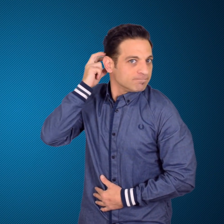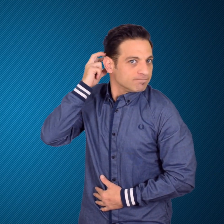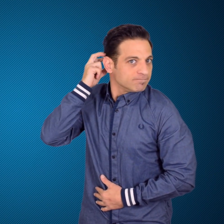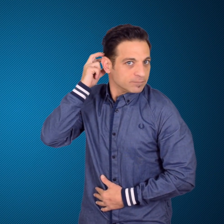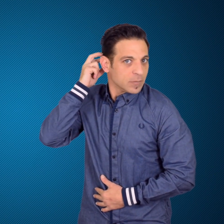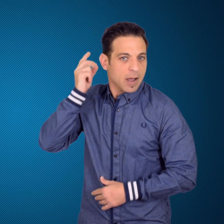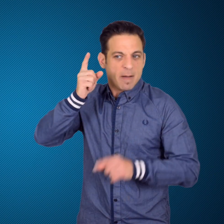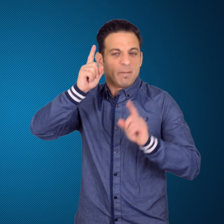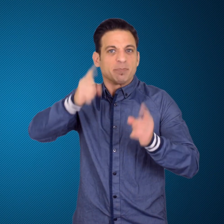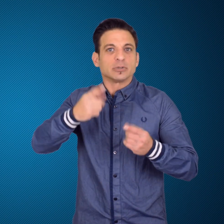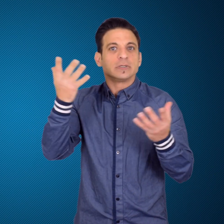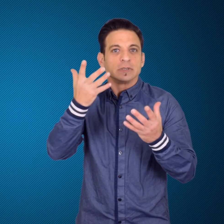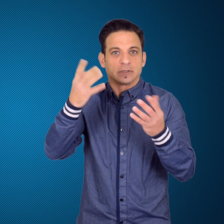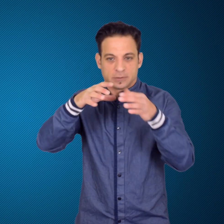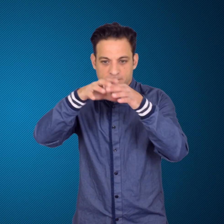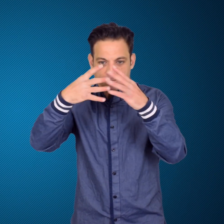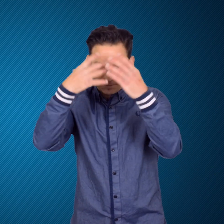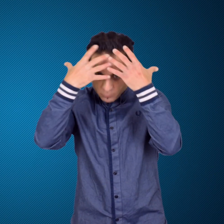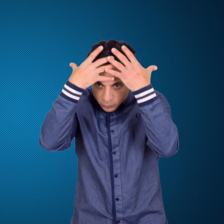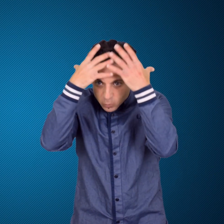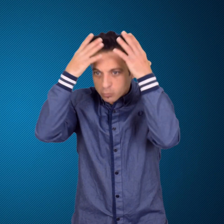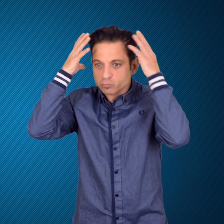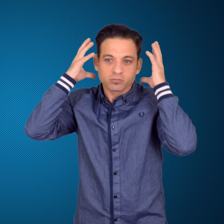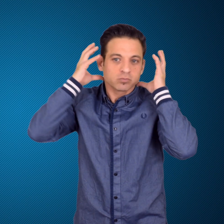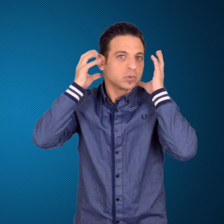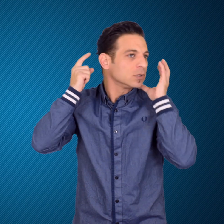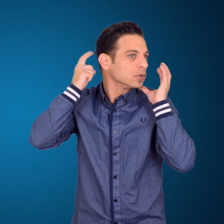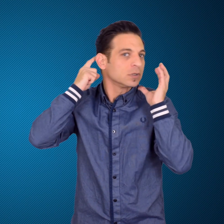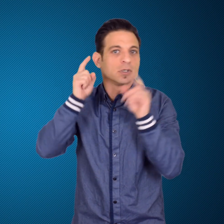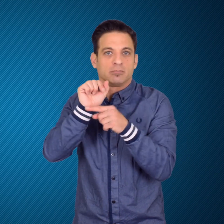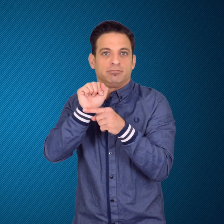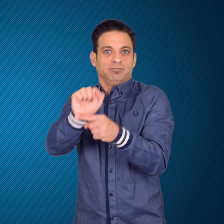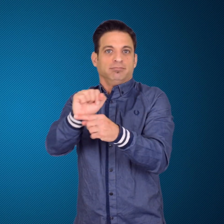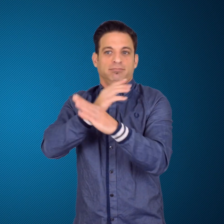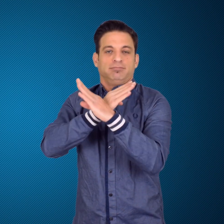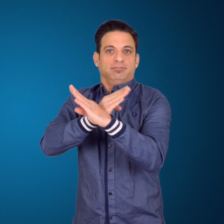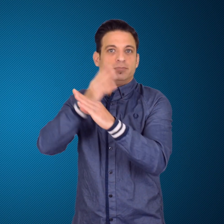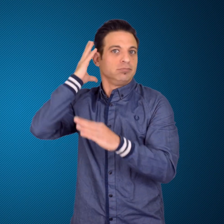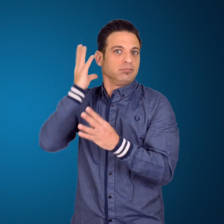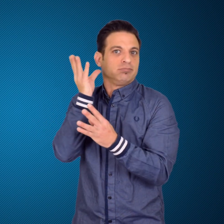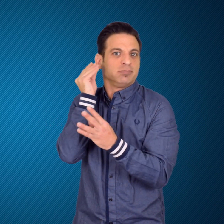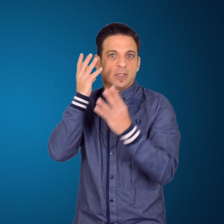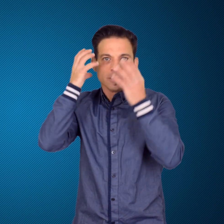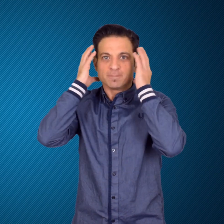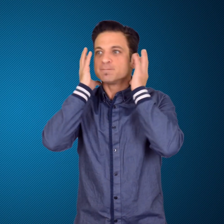she is not letting her disability hinder her and